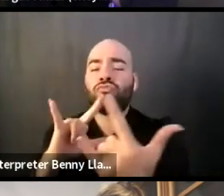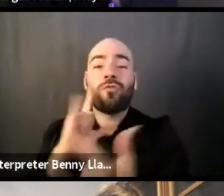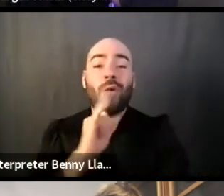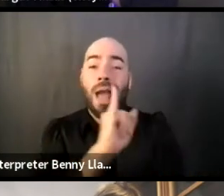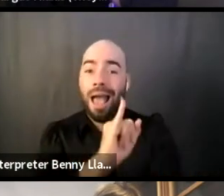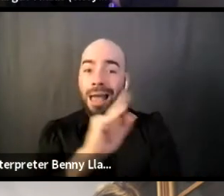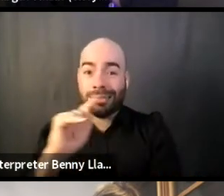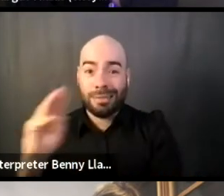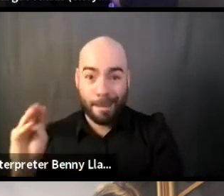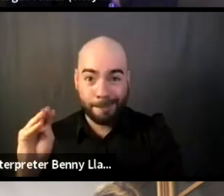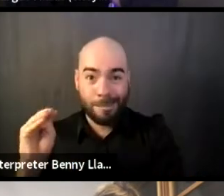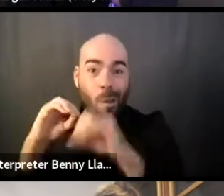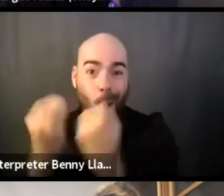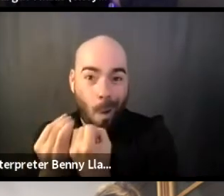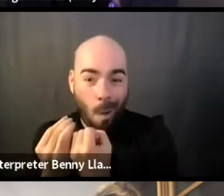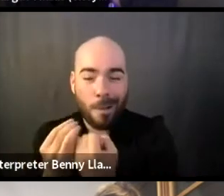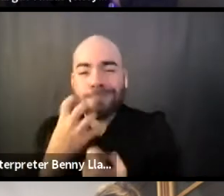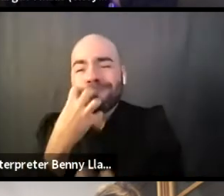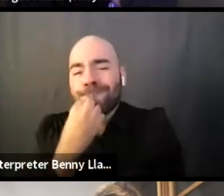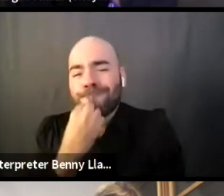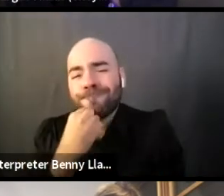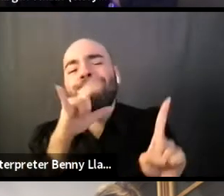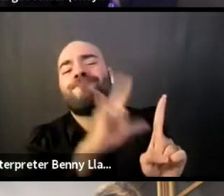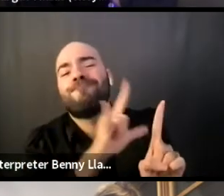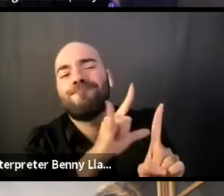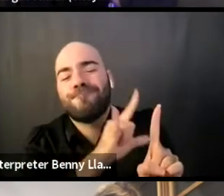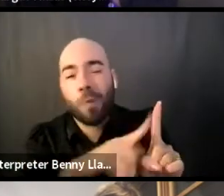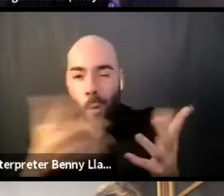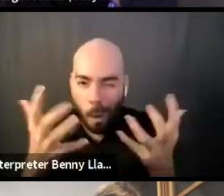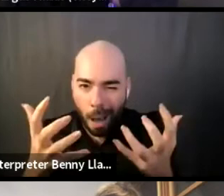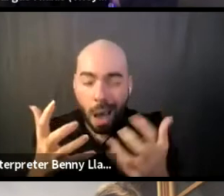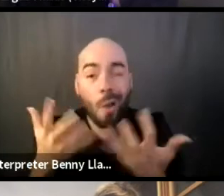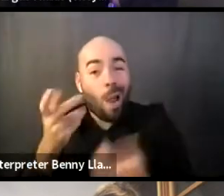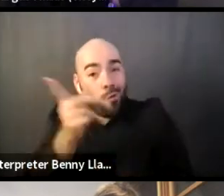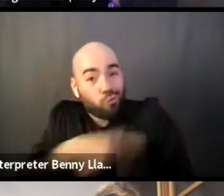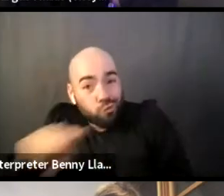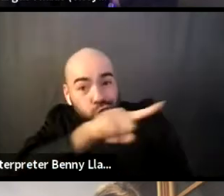And I would love for you all to not only talk about ITM